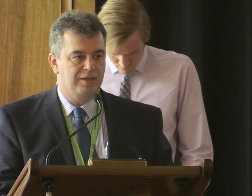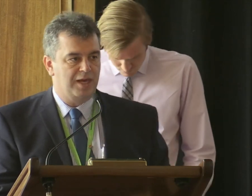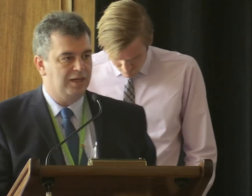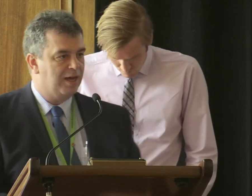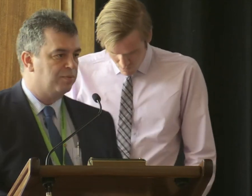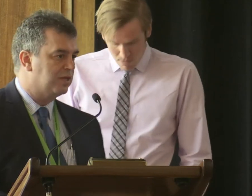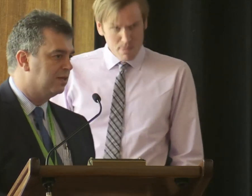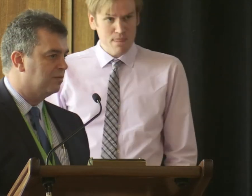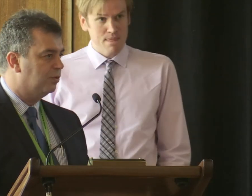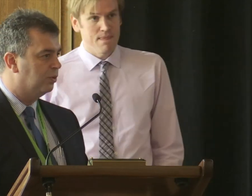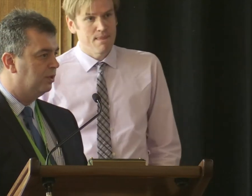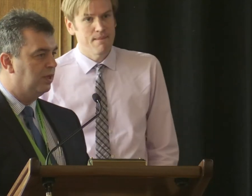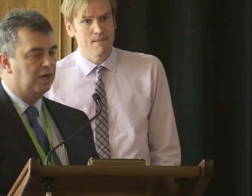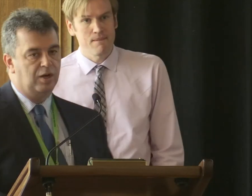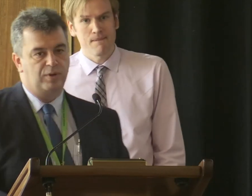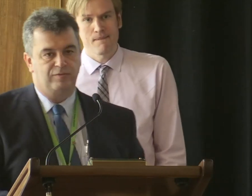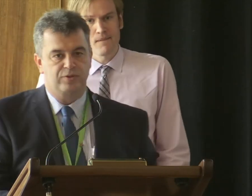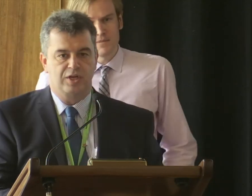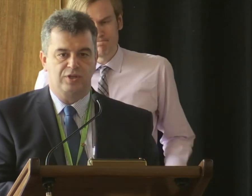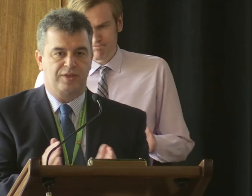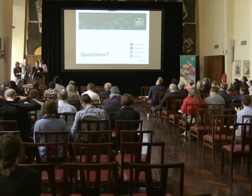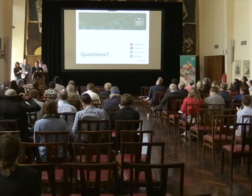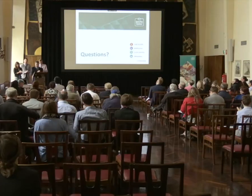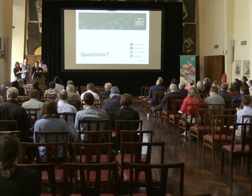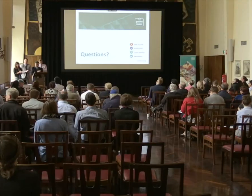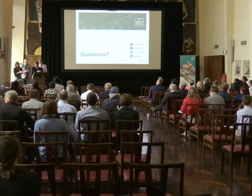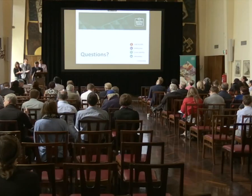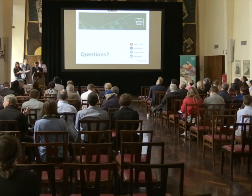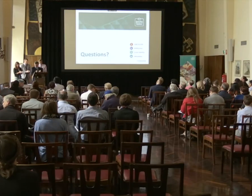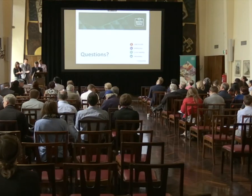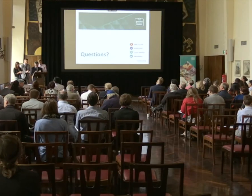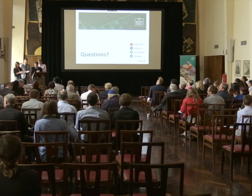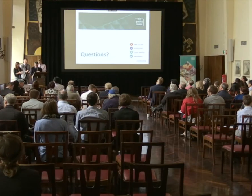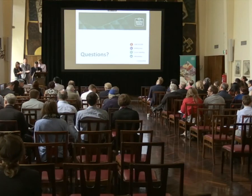thanking our presenters for a wonderful session. Thank you